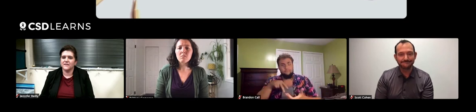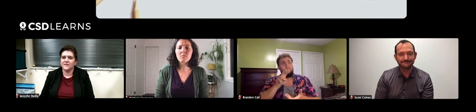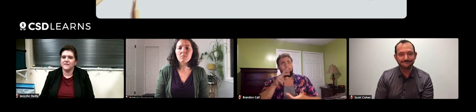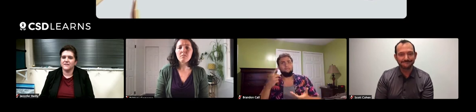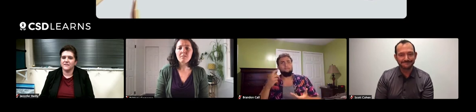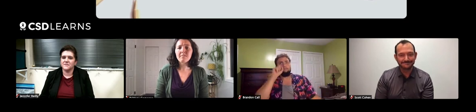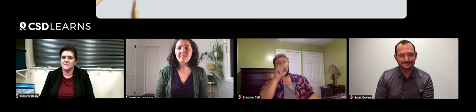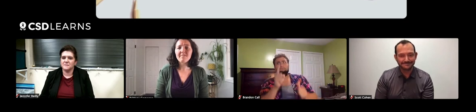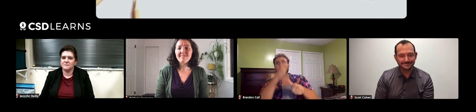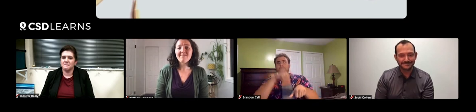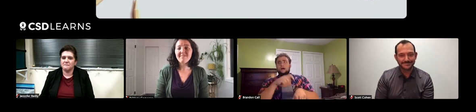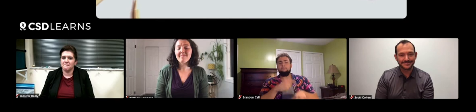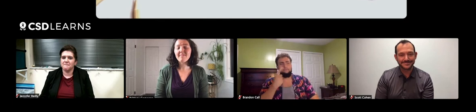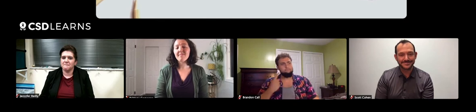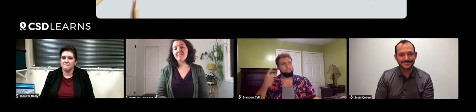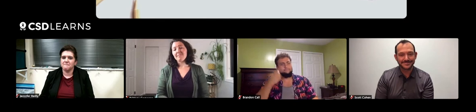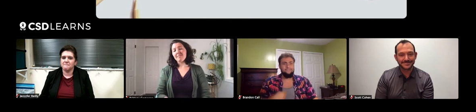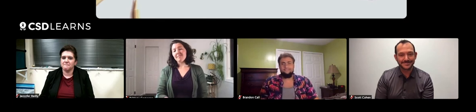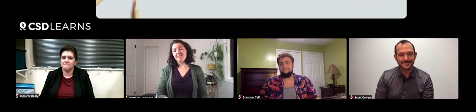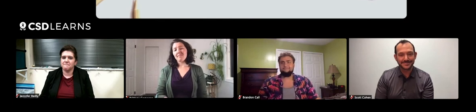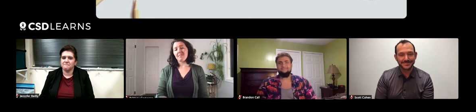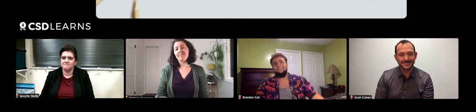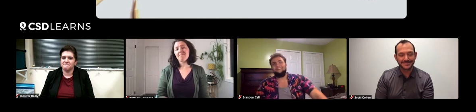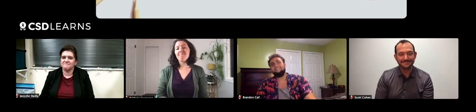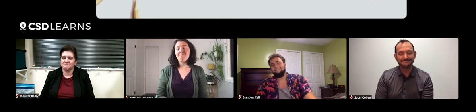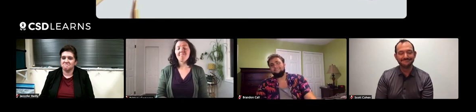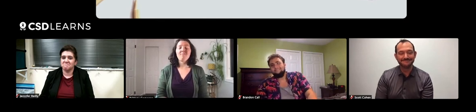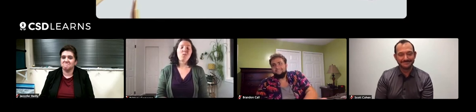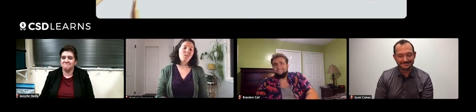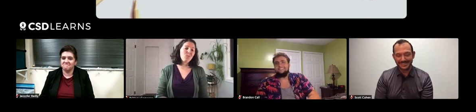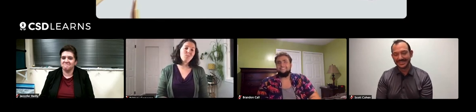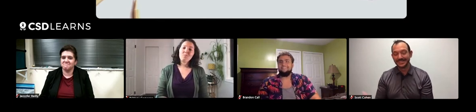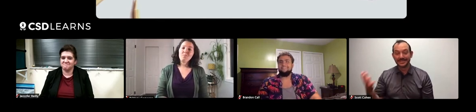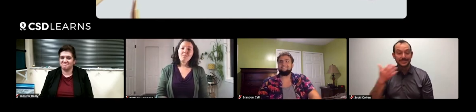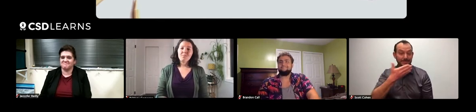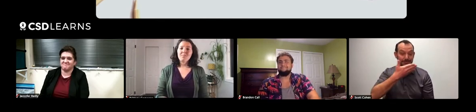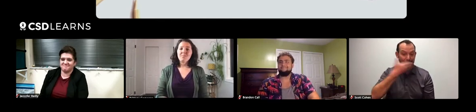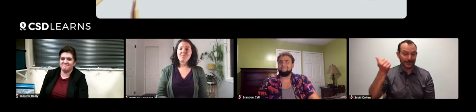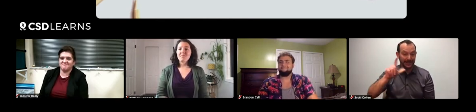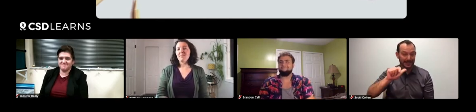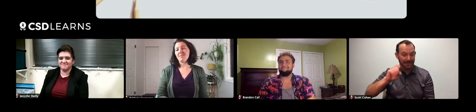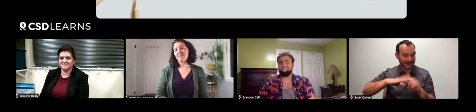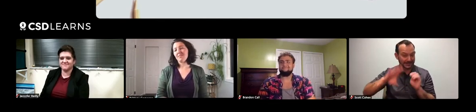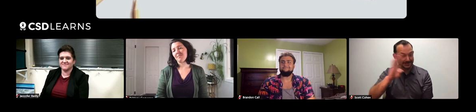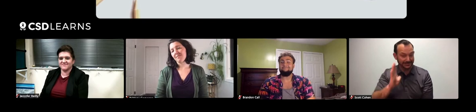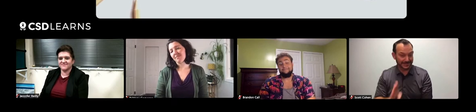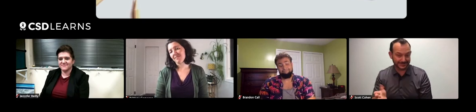So we really got him thinking more about the outdoors. That's better late than never, right Brandon?